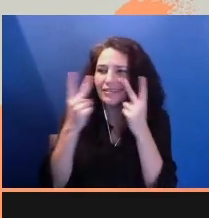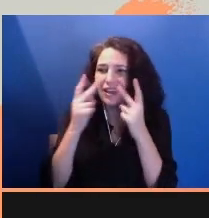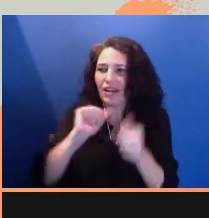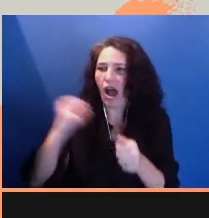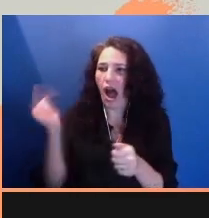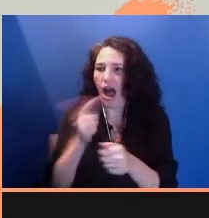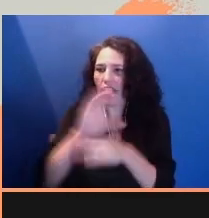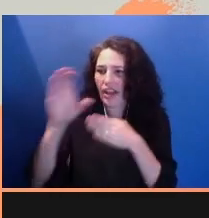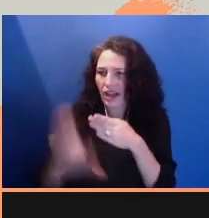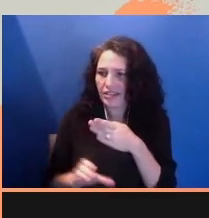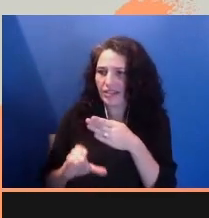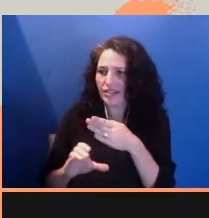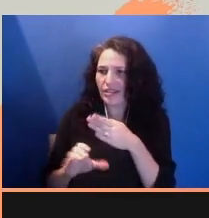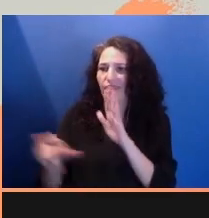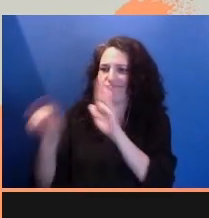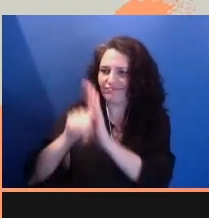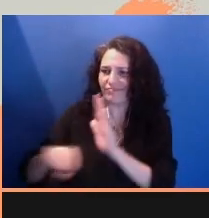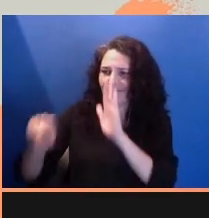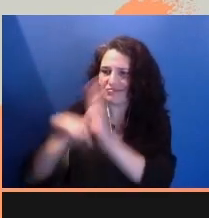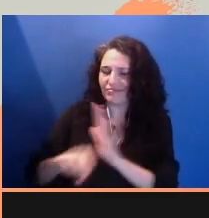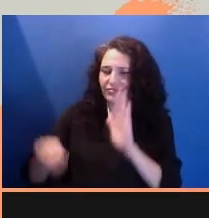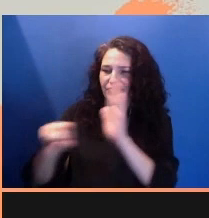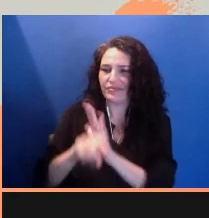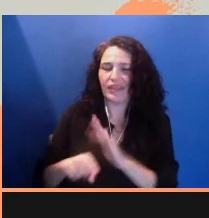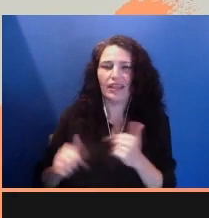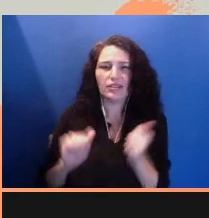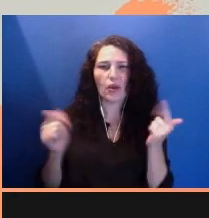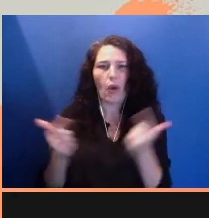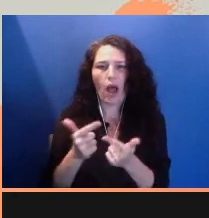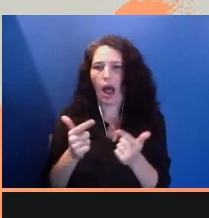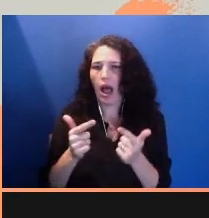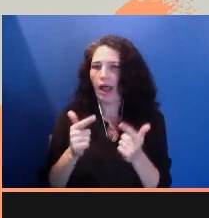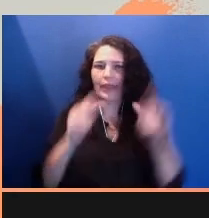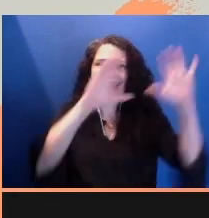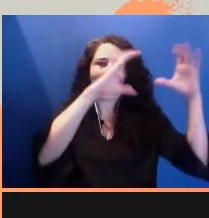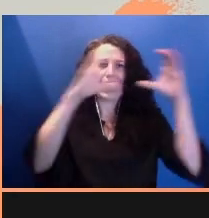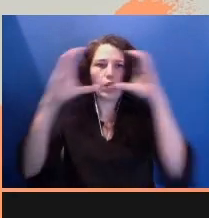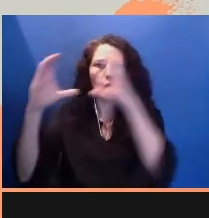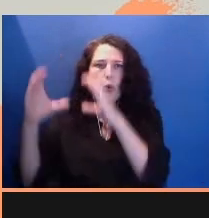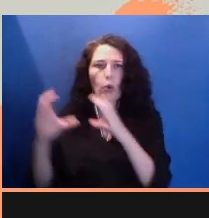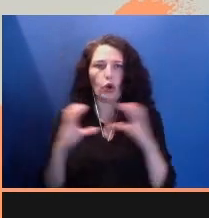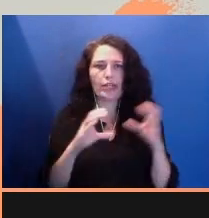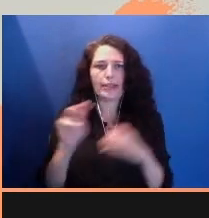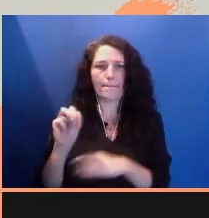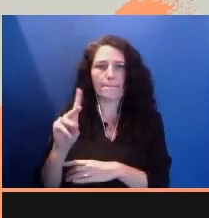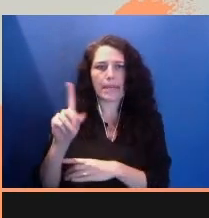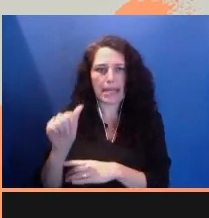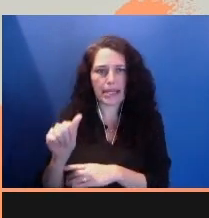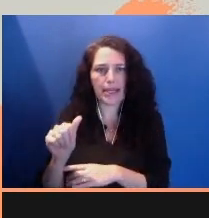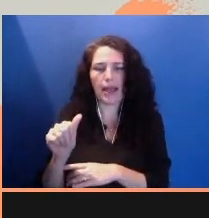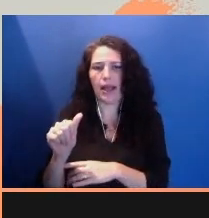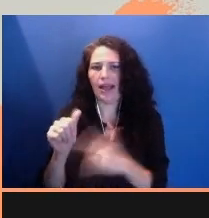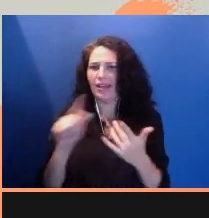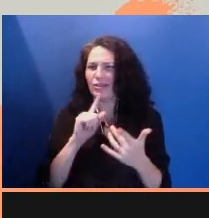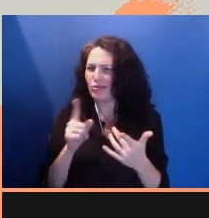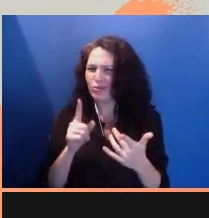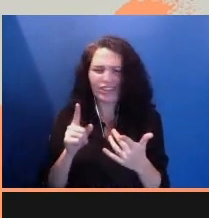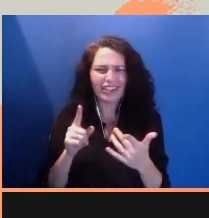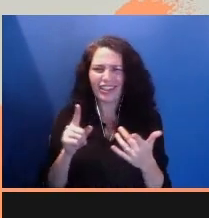We over index in media viewing across all categories. How destructive and cynical to continue